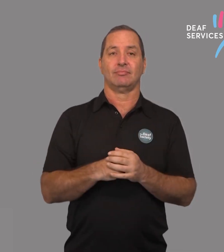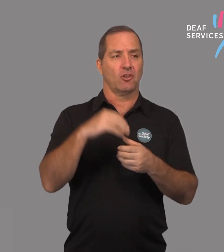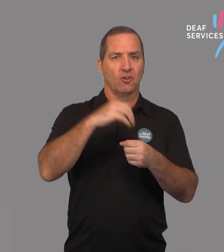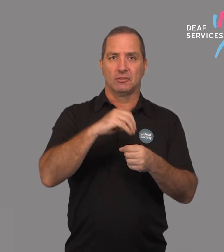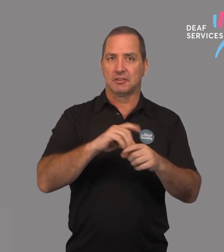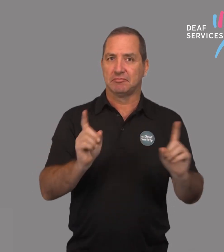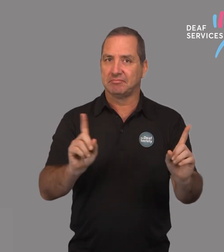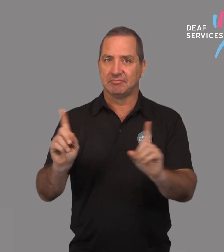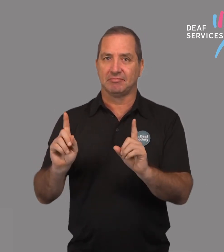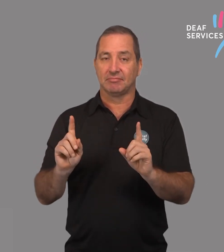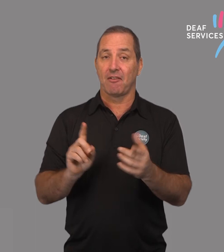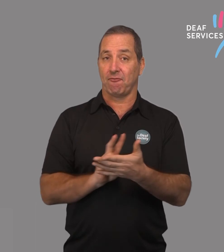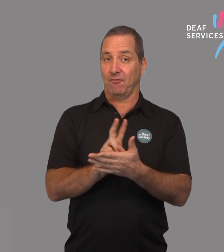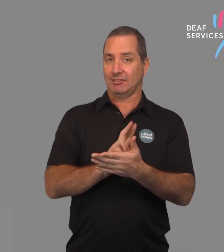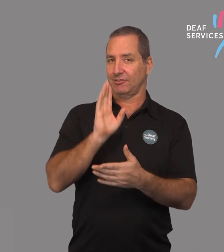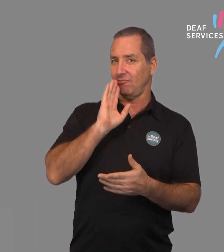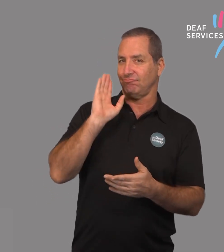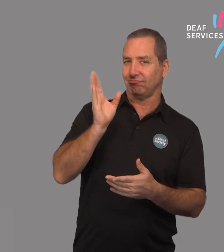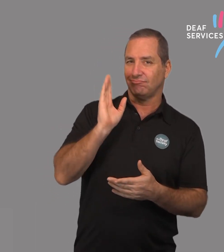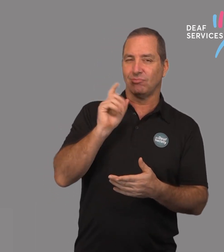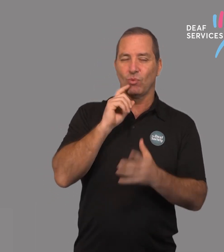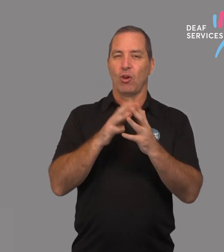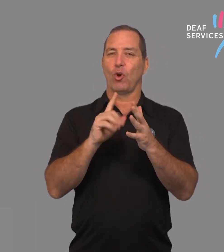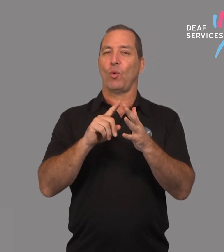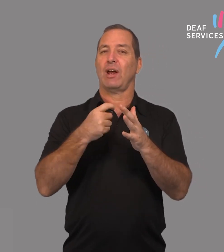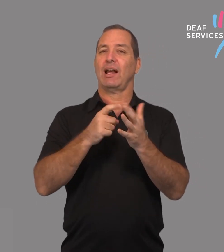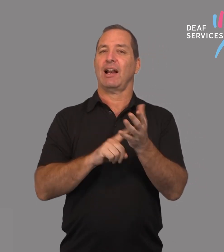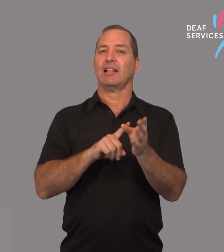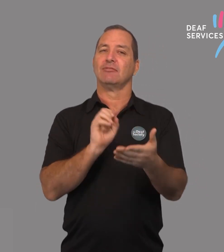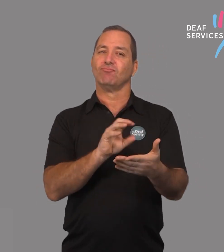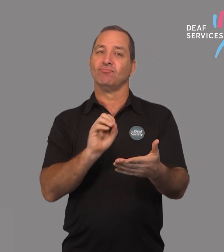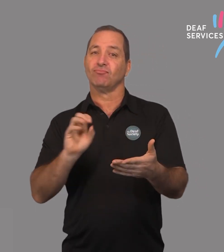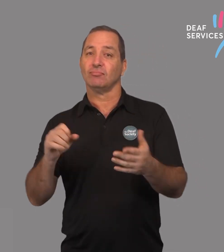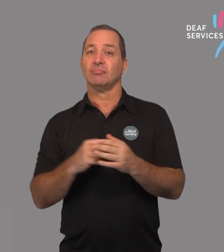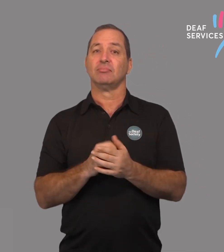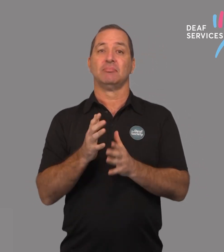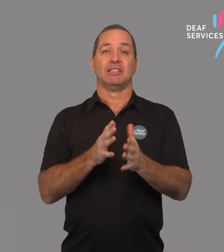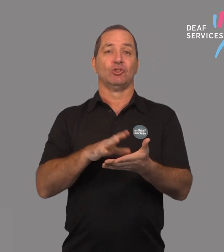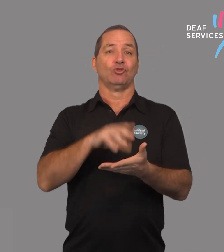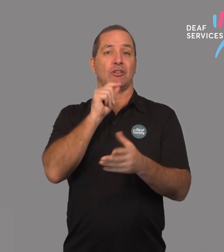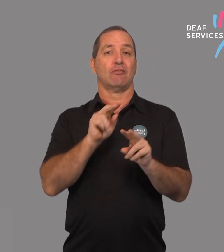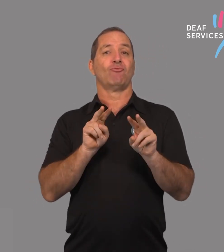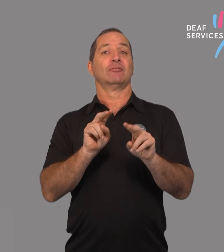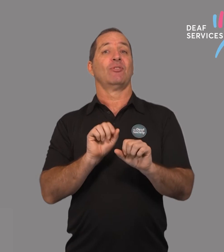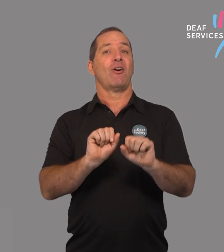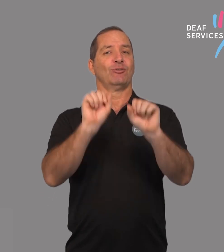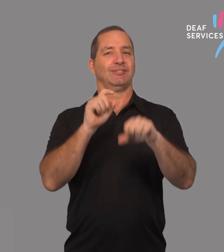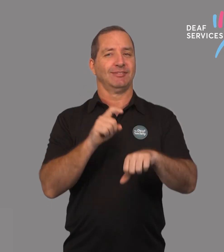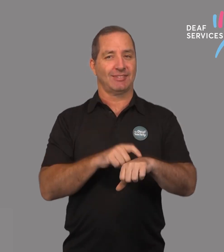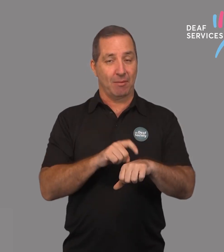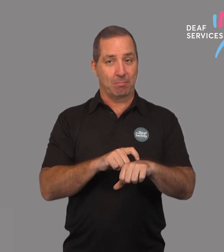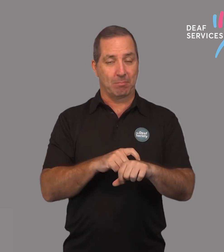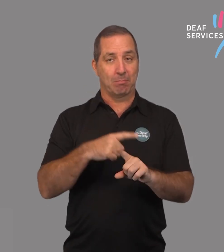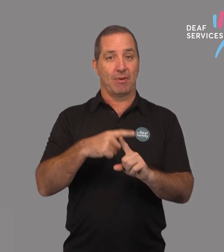Sign Language 2 is now offered in an online format with weekly video lectures